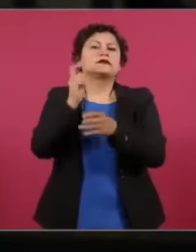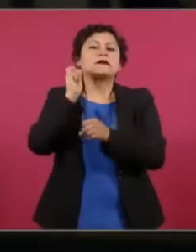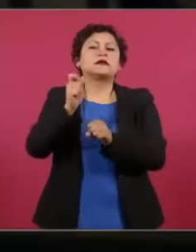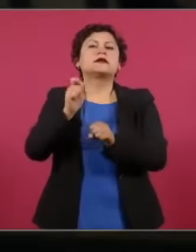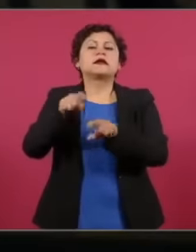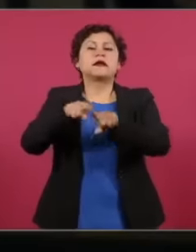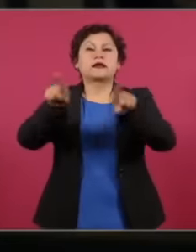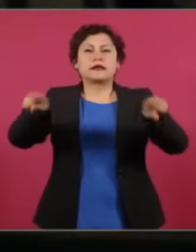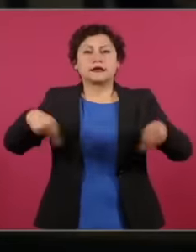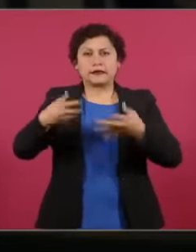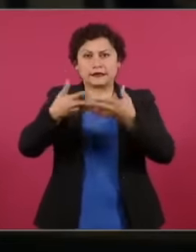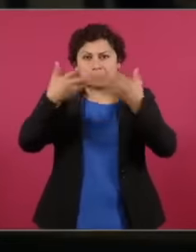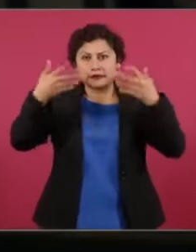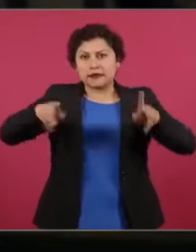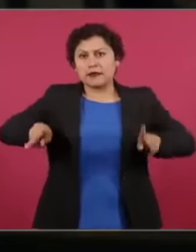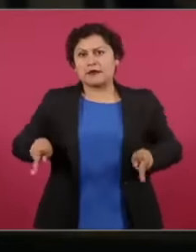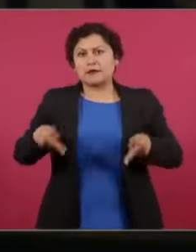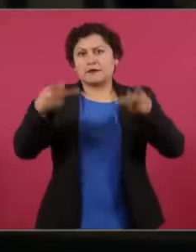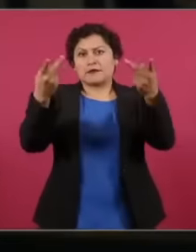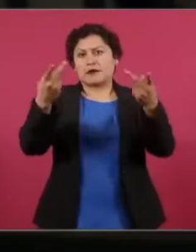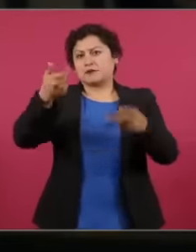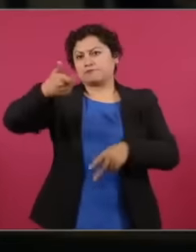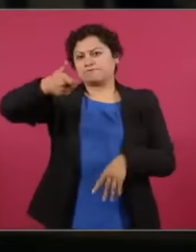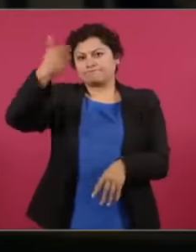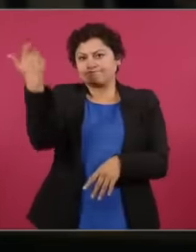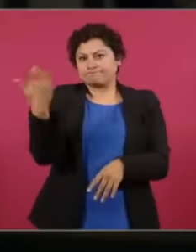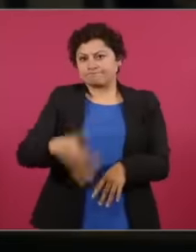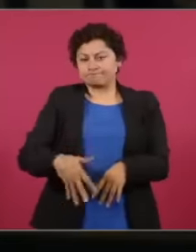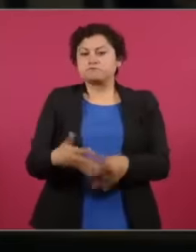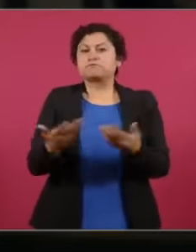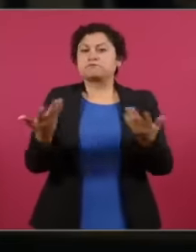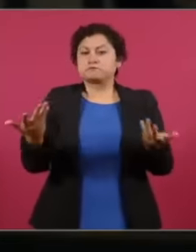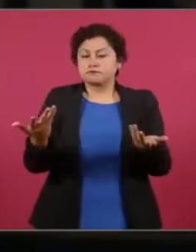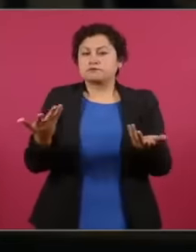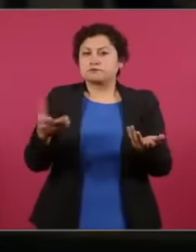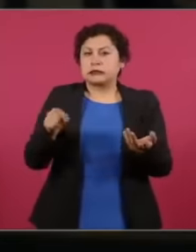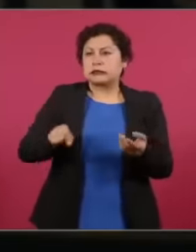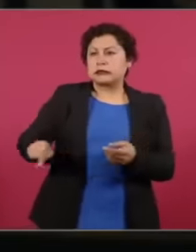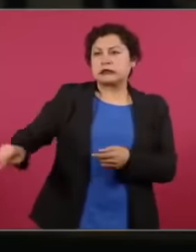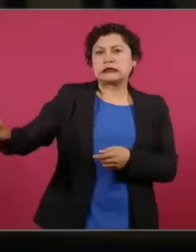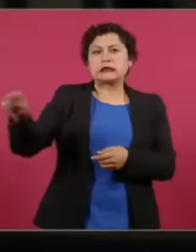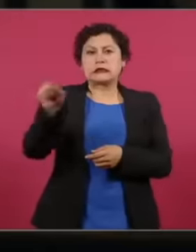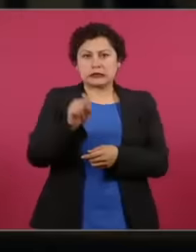Eh well ridiculous prices in many of the cases eh of those who have taken over of this